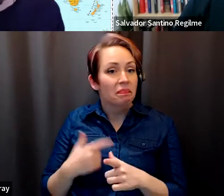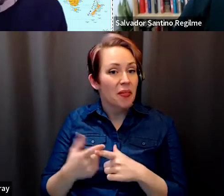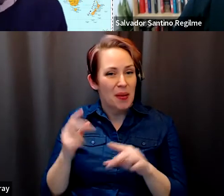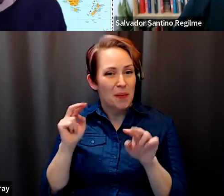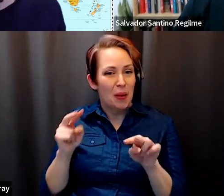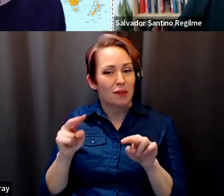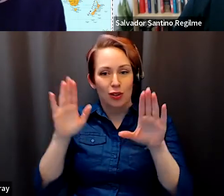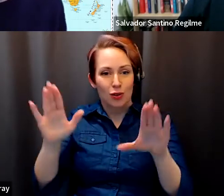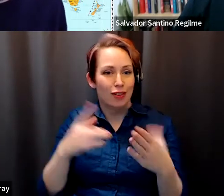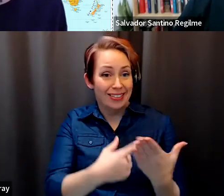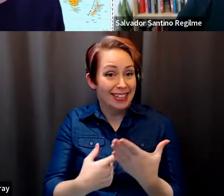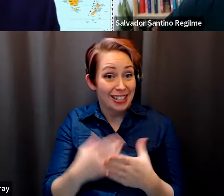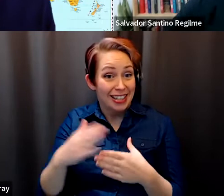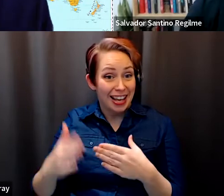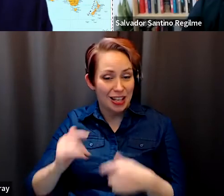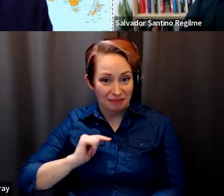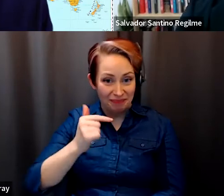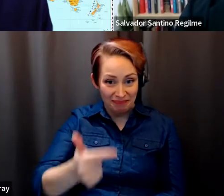Paul Gellert: The floor is yours. Salvador Santino Regilme: Thank you so much to.